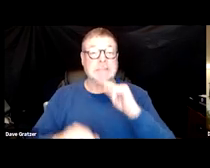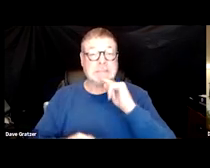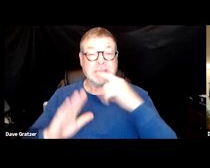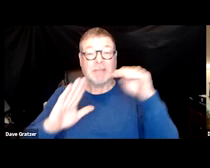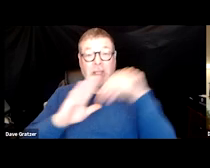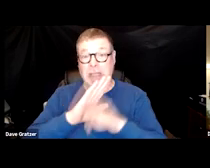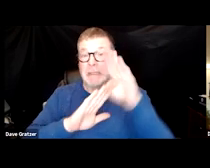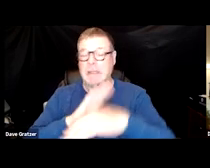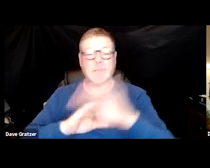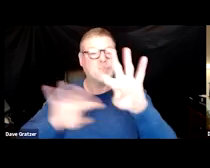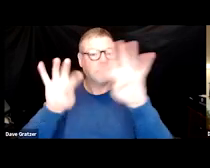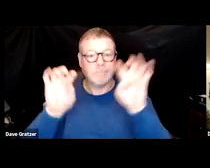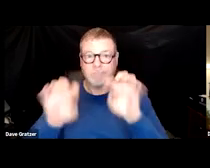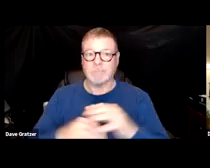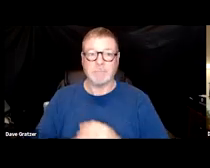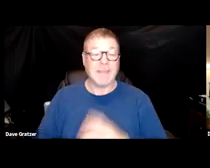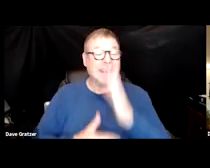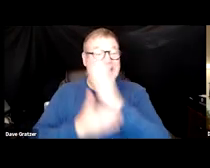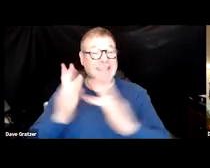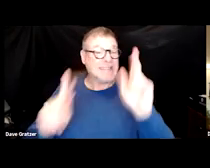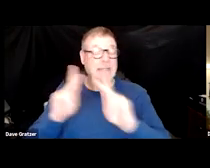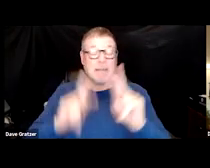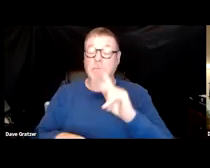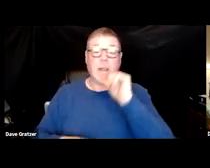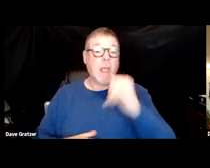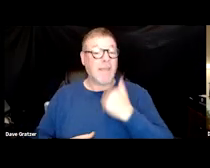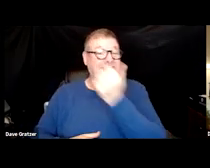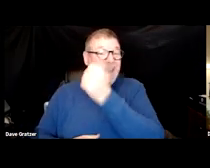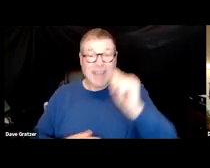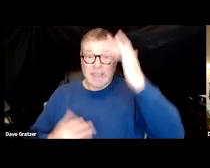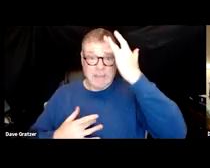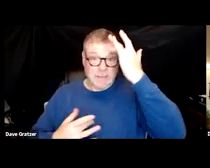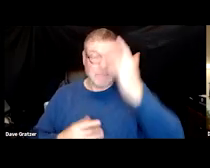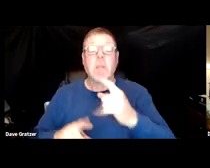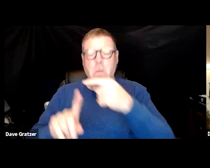or even those that are asymptomatic. So sometimes people have a positive COVID test